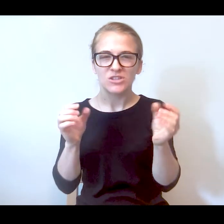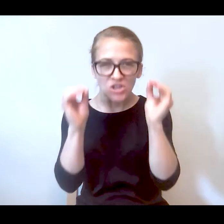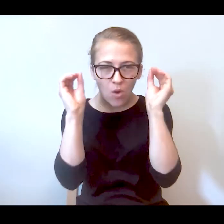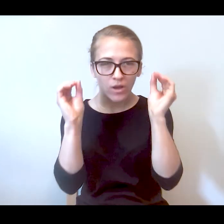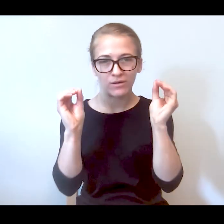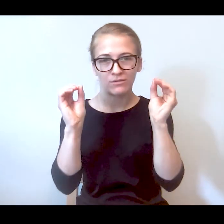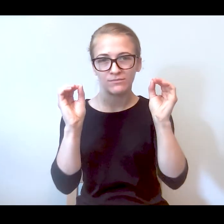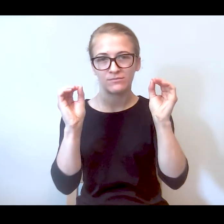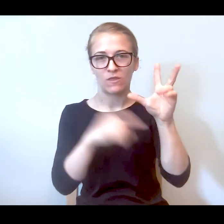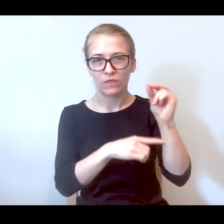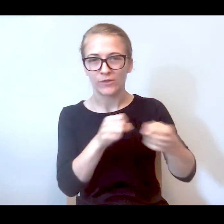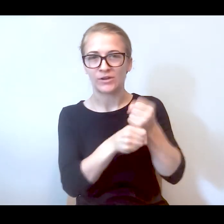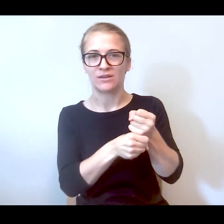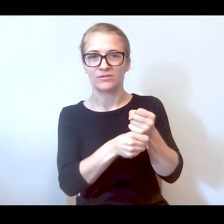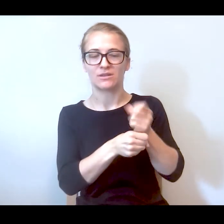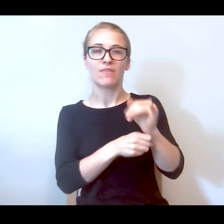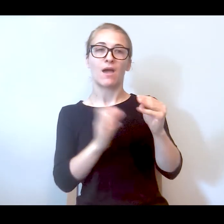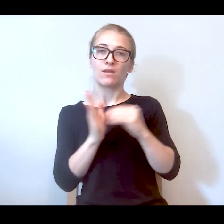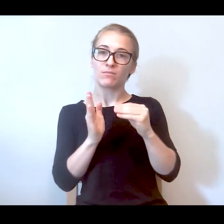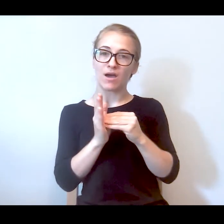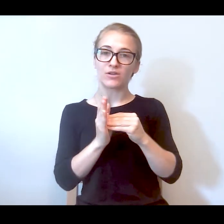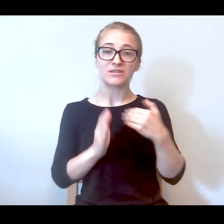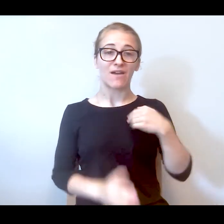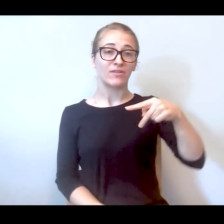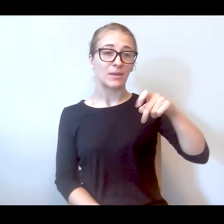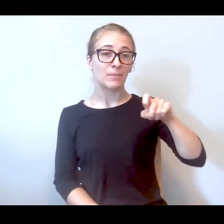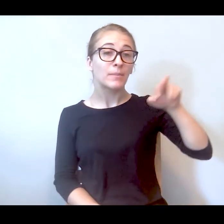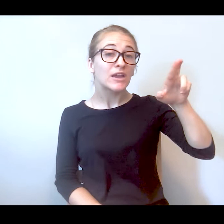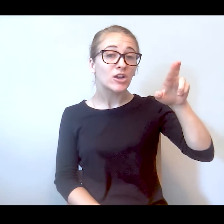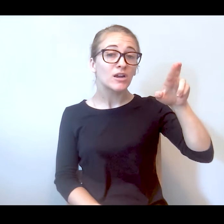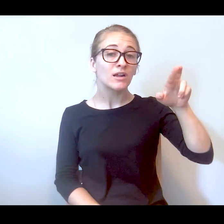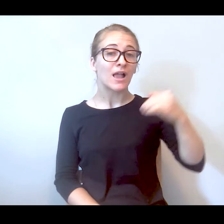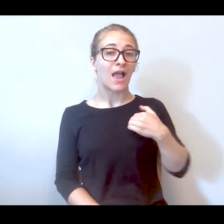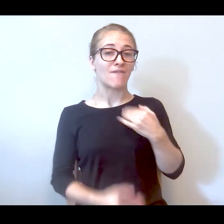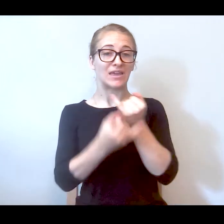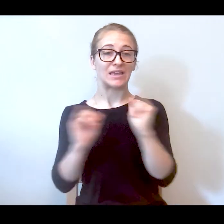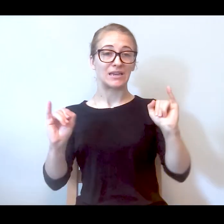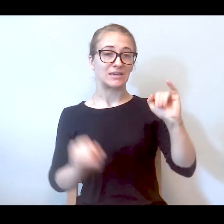And it's really -- the model is they have a peer, and then they have an independent EMT worker, which